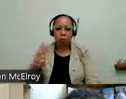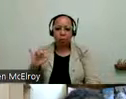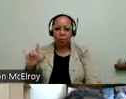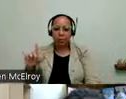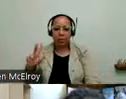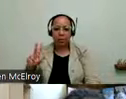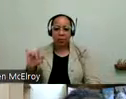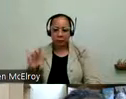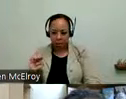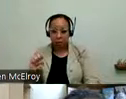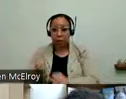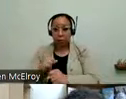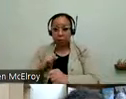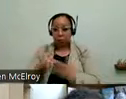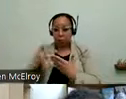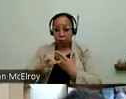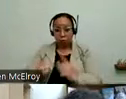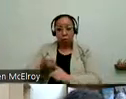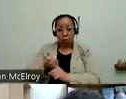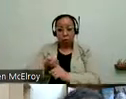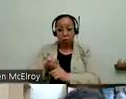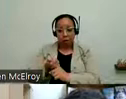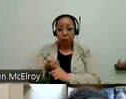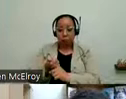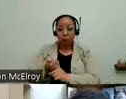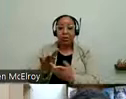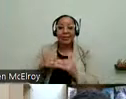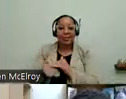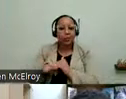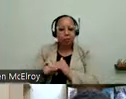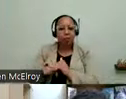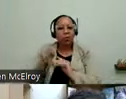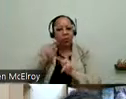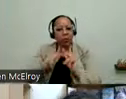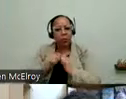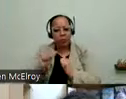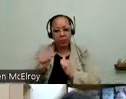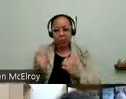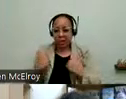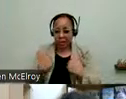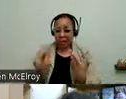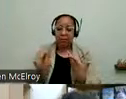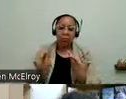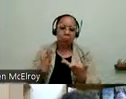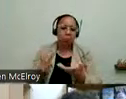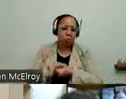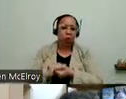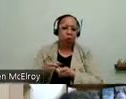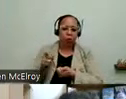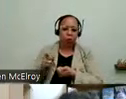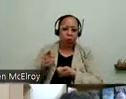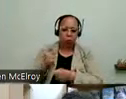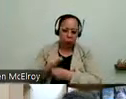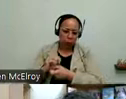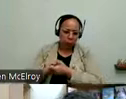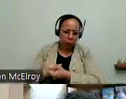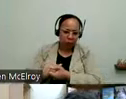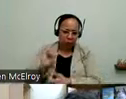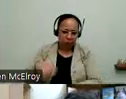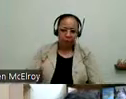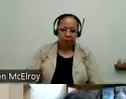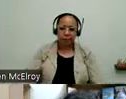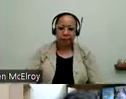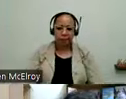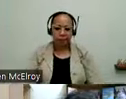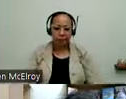are accessible for people with disabilities. And he we have some